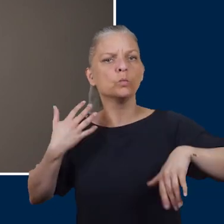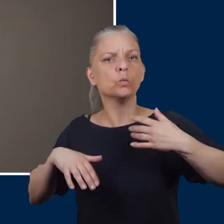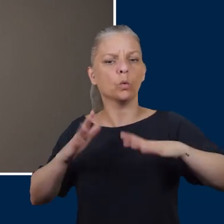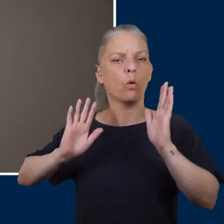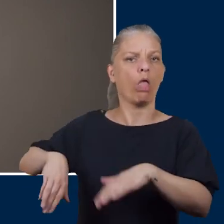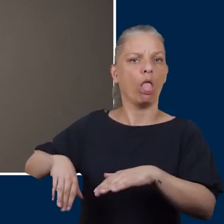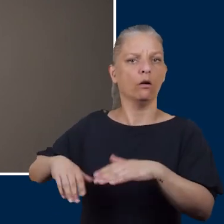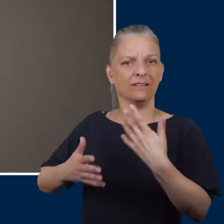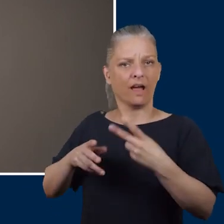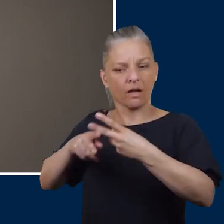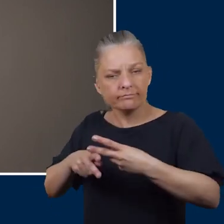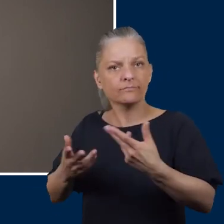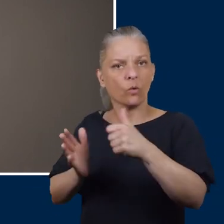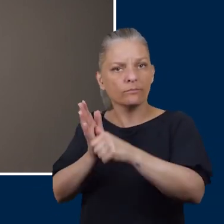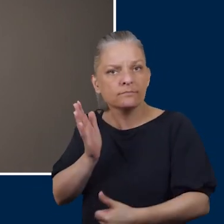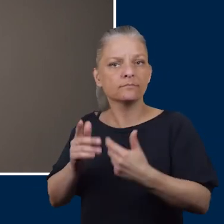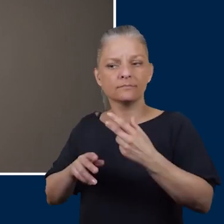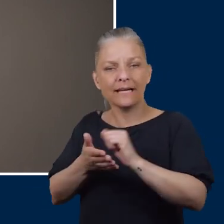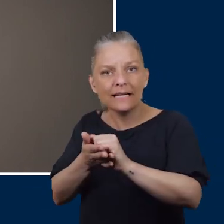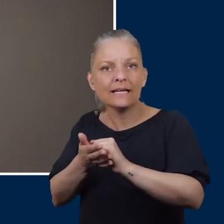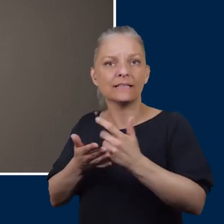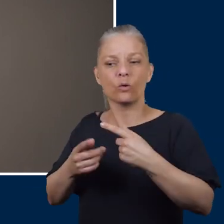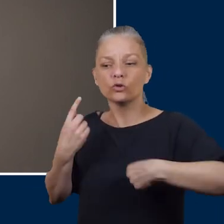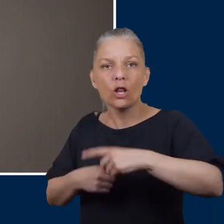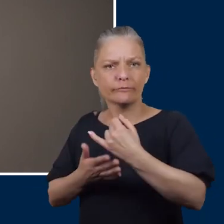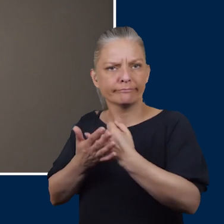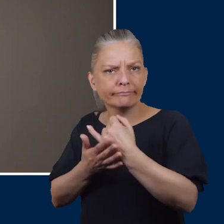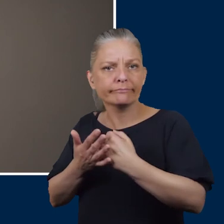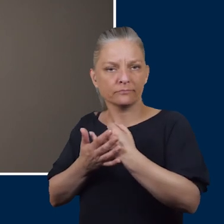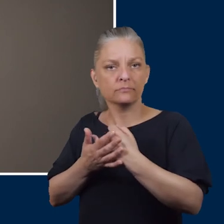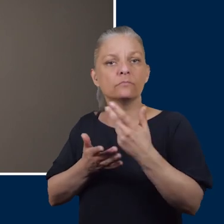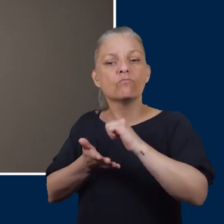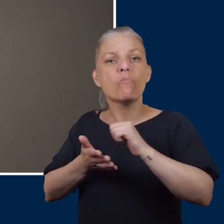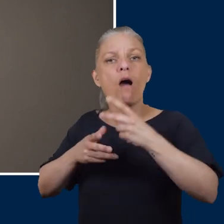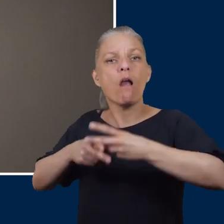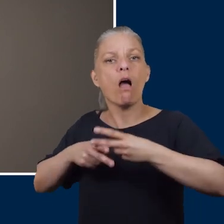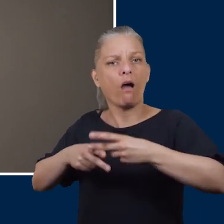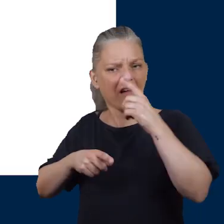poor circulation or infection. Regular foot care will hopefully prevent this happening.